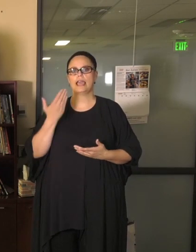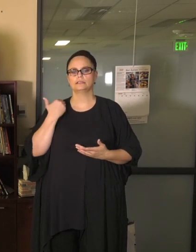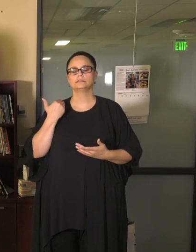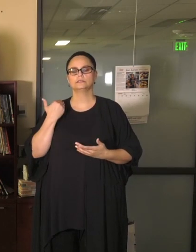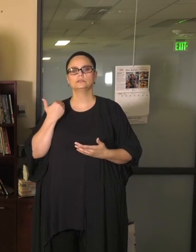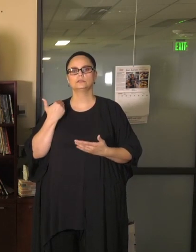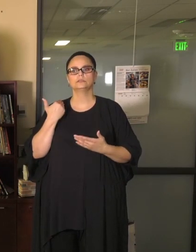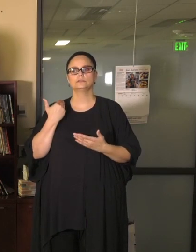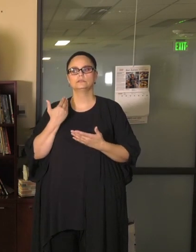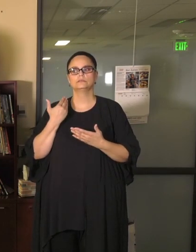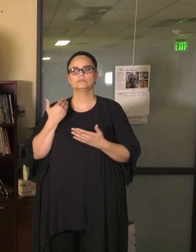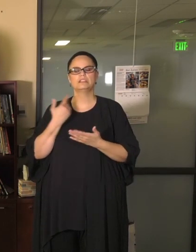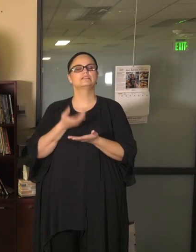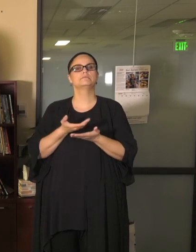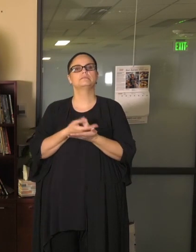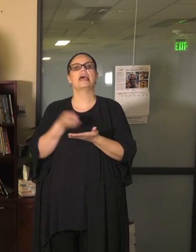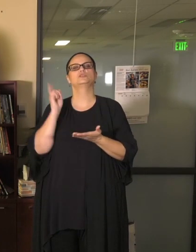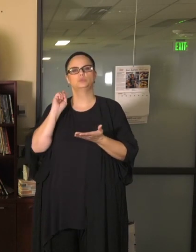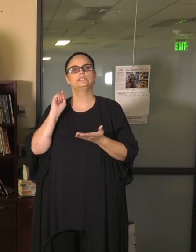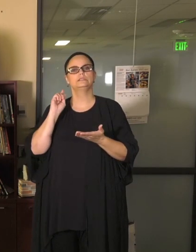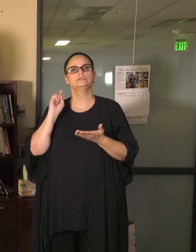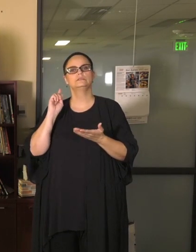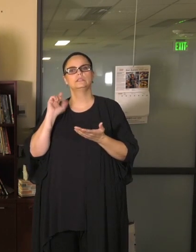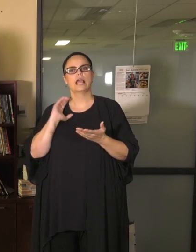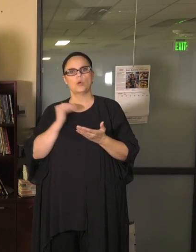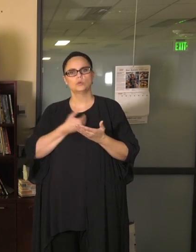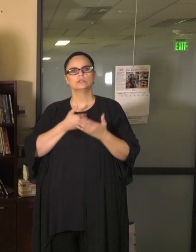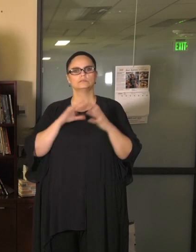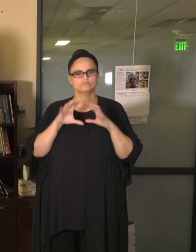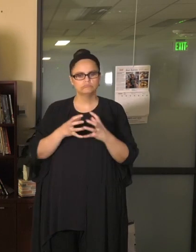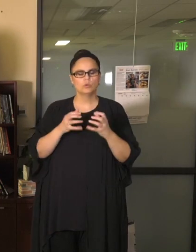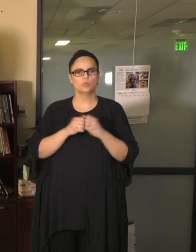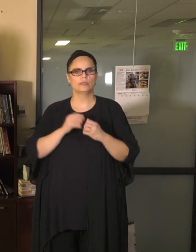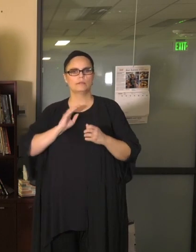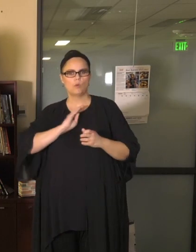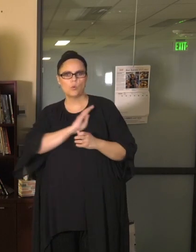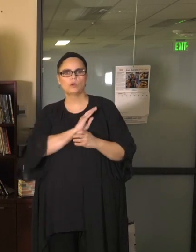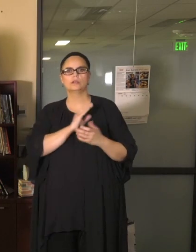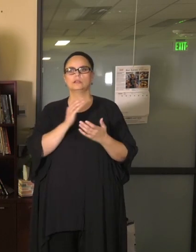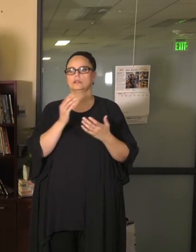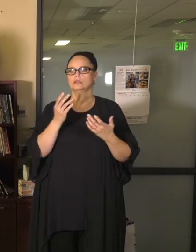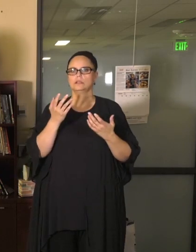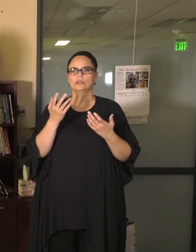of Education. You can watch those meetings. You can see the presentations that we've given.